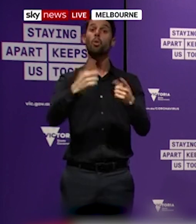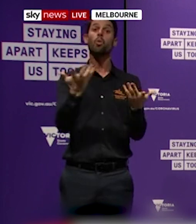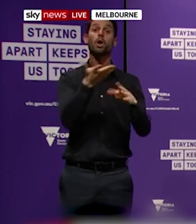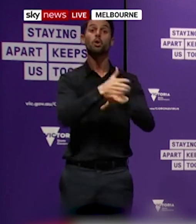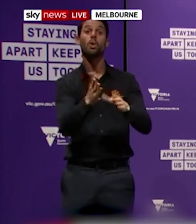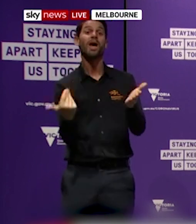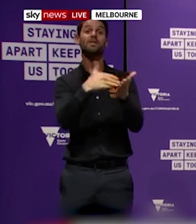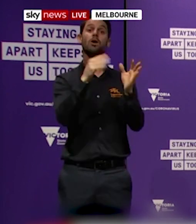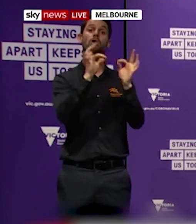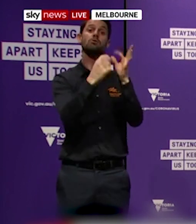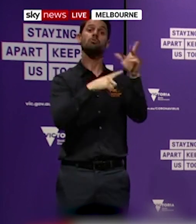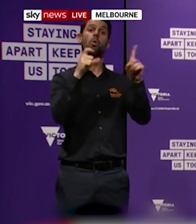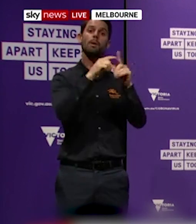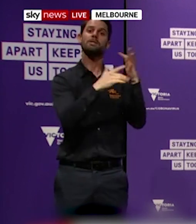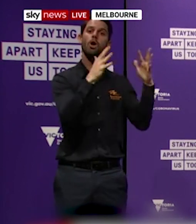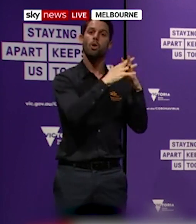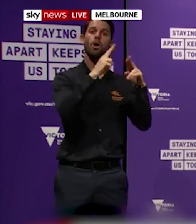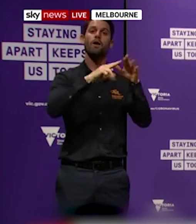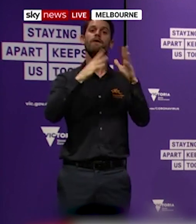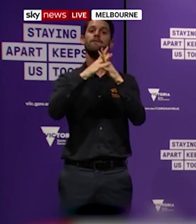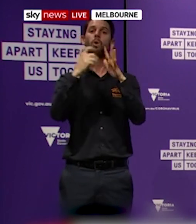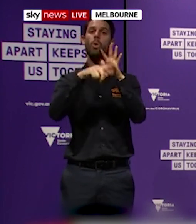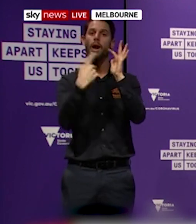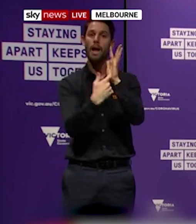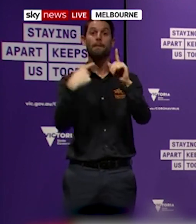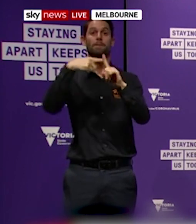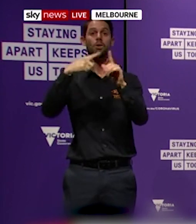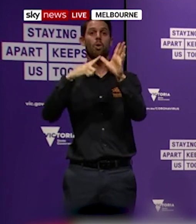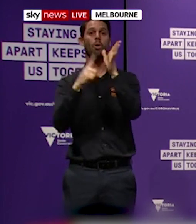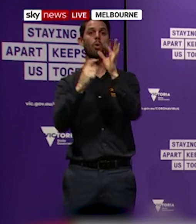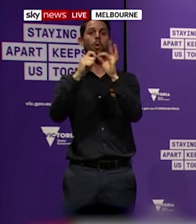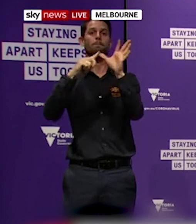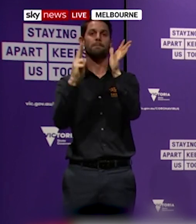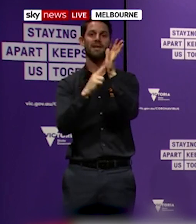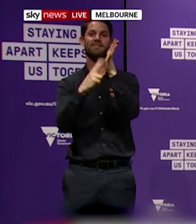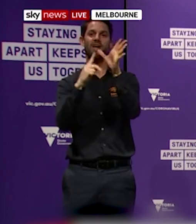Broadmeadows, Faulkner and Albanvale. And of most concern is